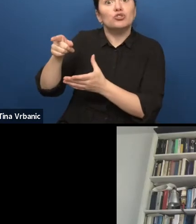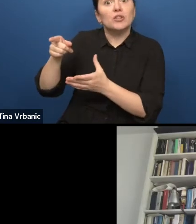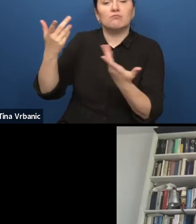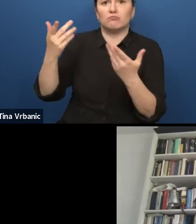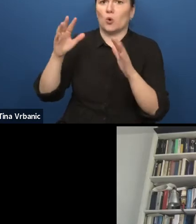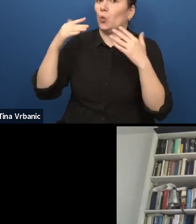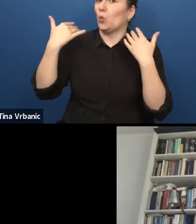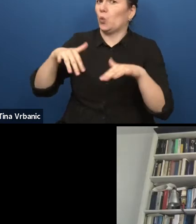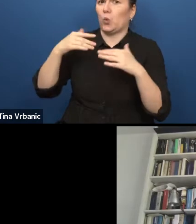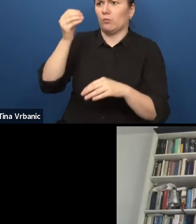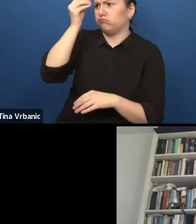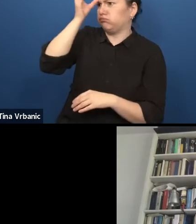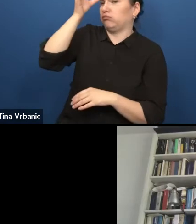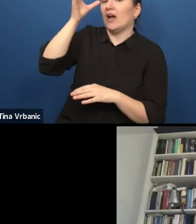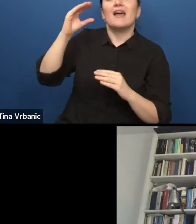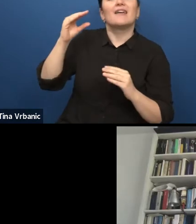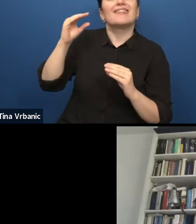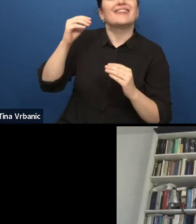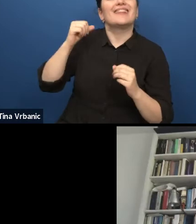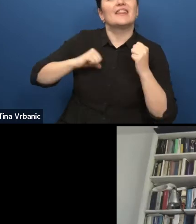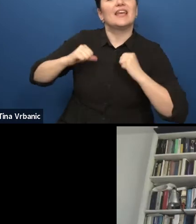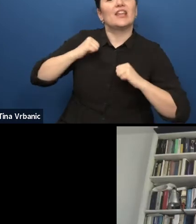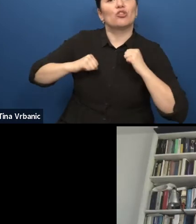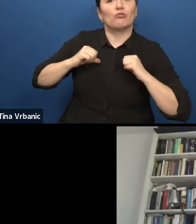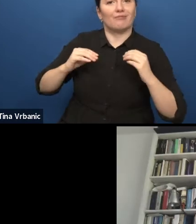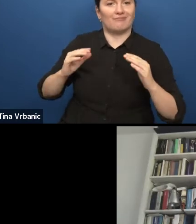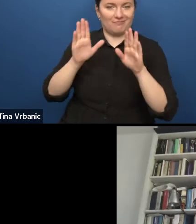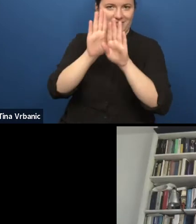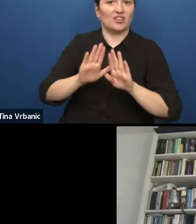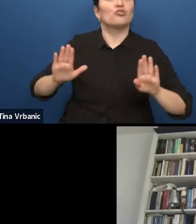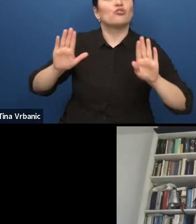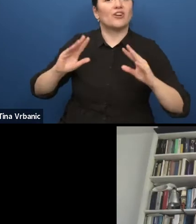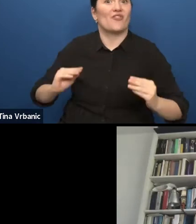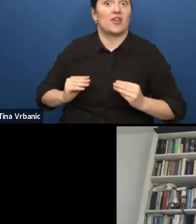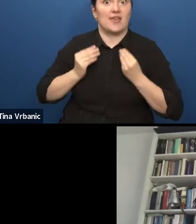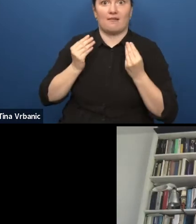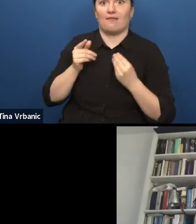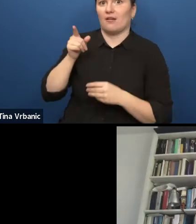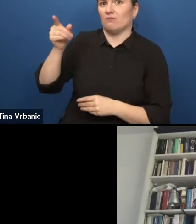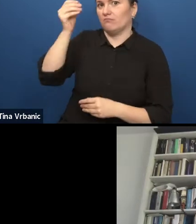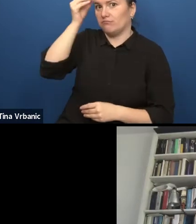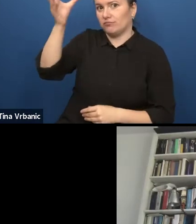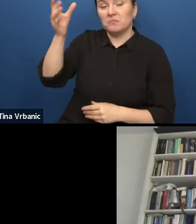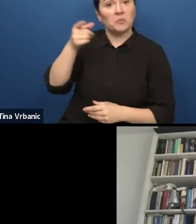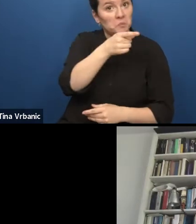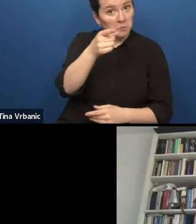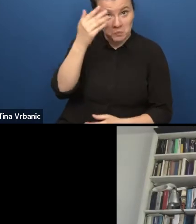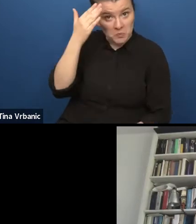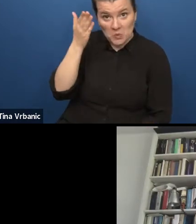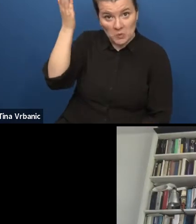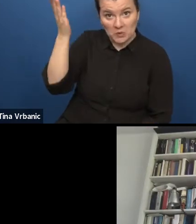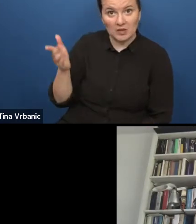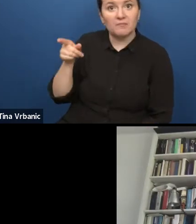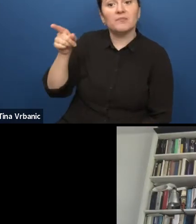For those who do not know Paulien, Paulien is the Vice President of the European theatre Convention